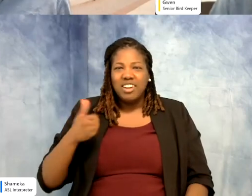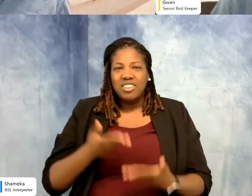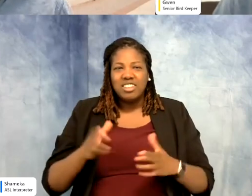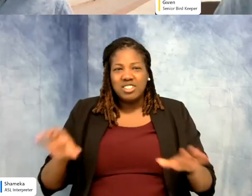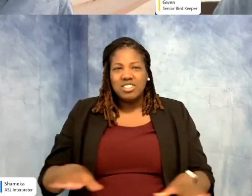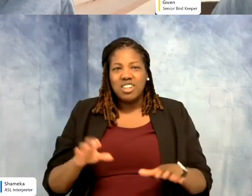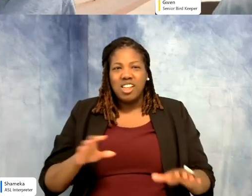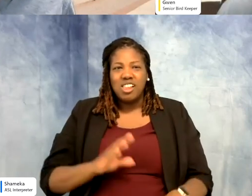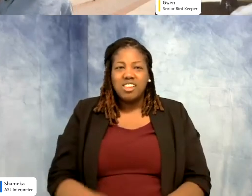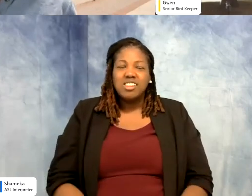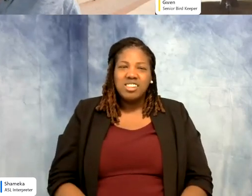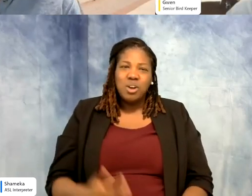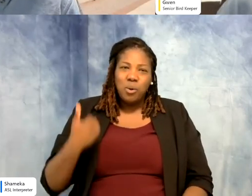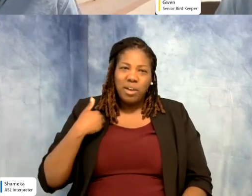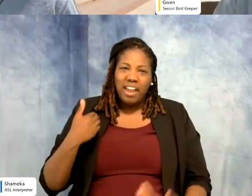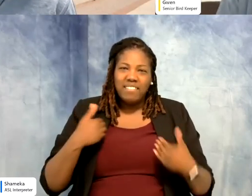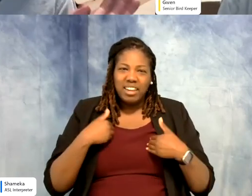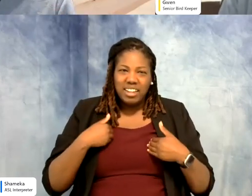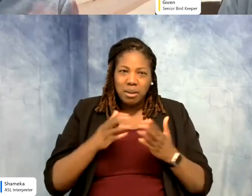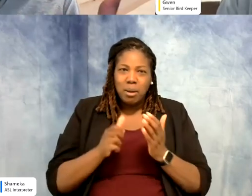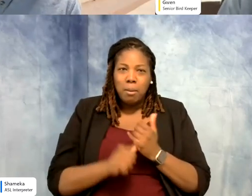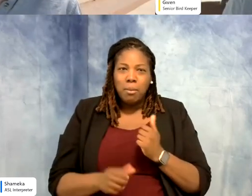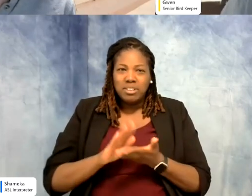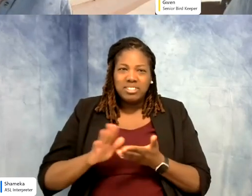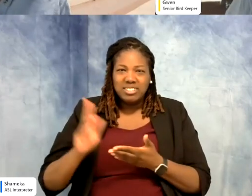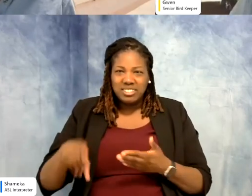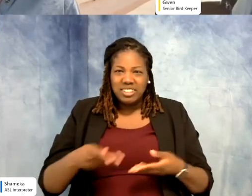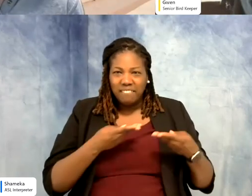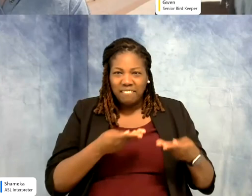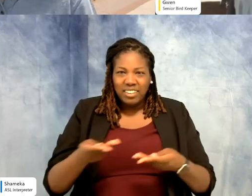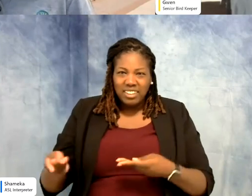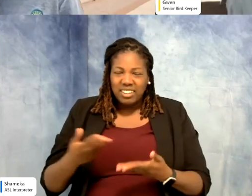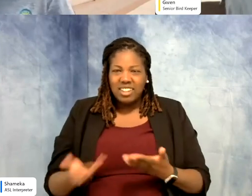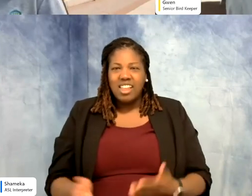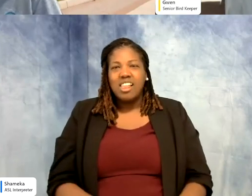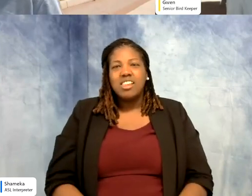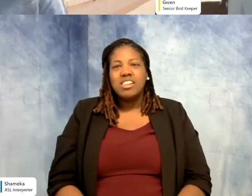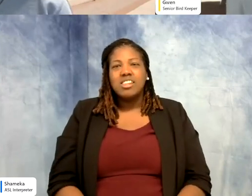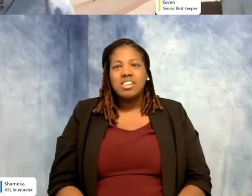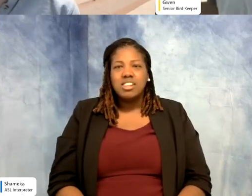Shellie: We got animals to clean, and poop. Animals to feed and clean up. >>Gwen: It's like, right, when people say "you're